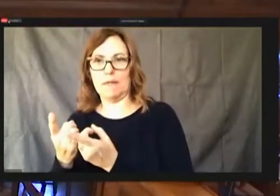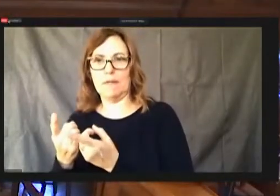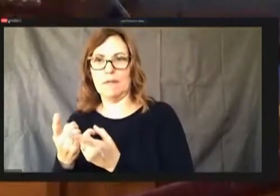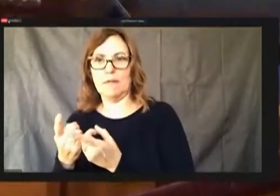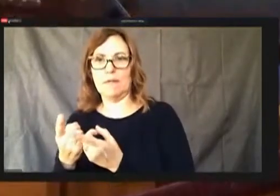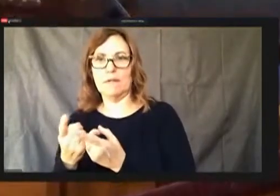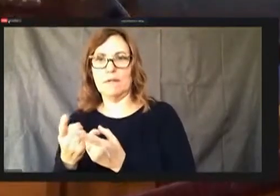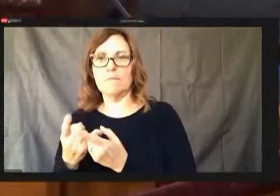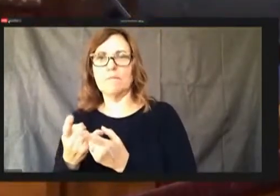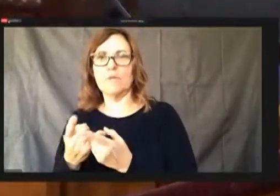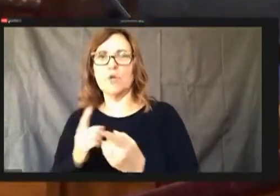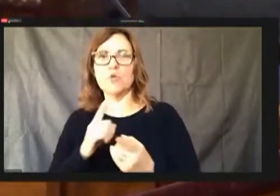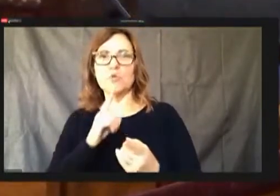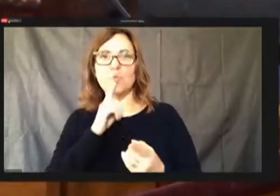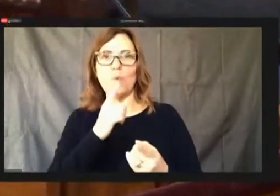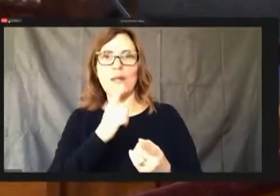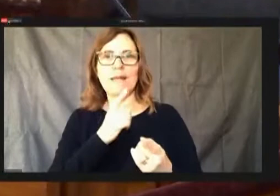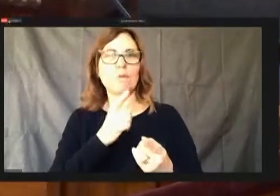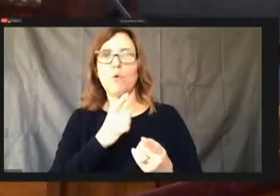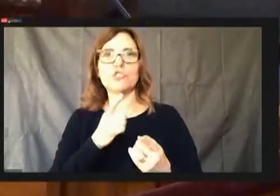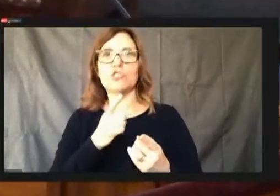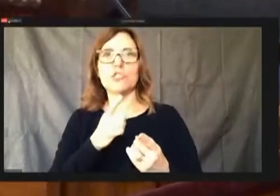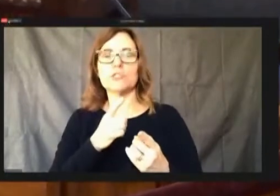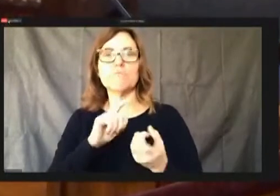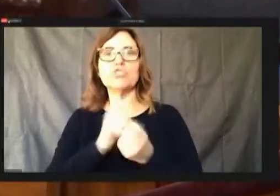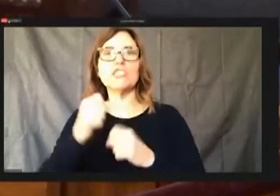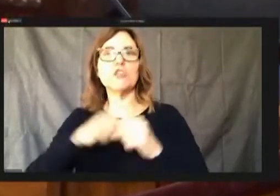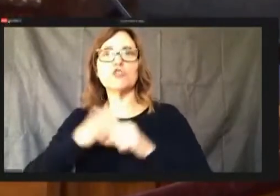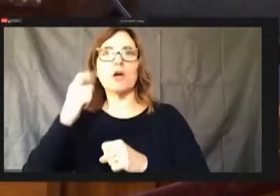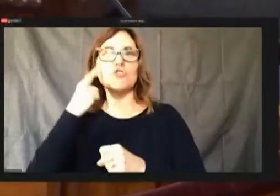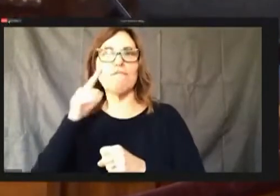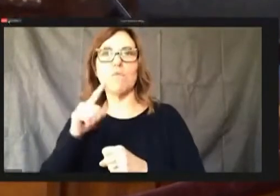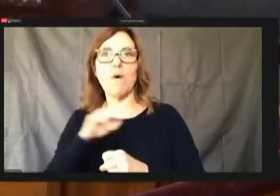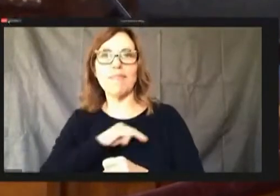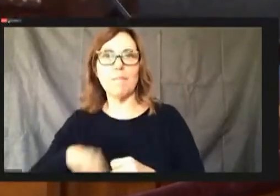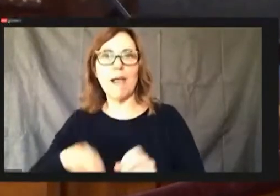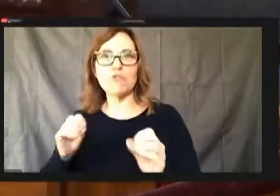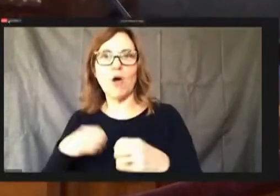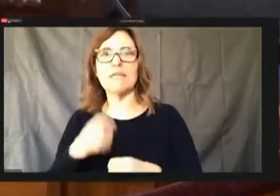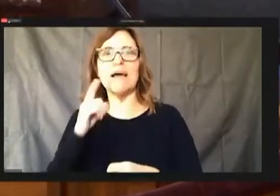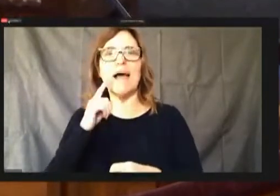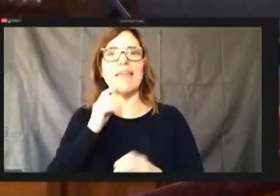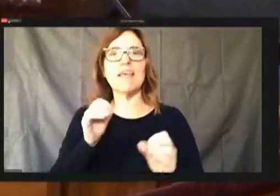The Office of Equity has like seven like positions the mayor himself.